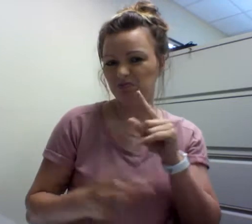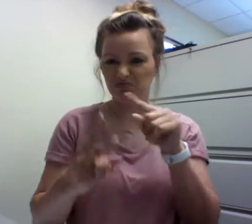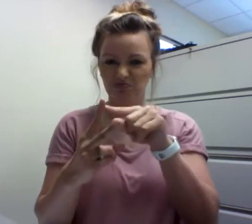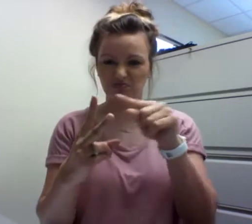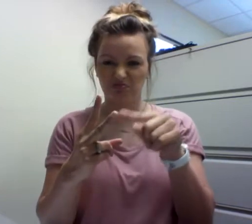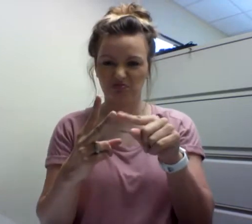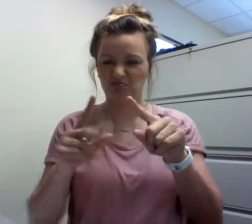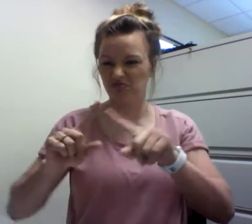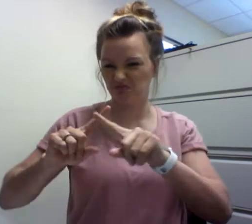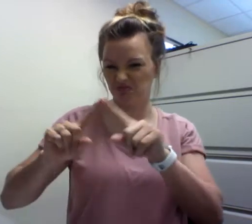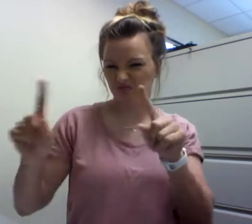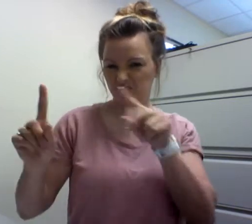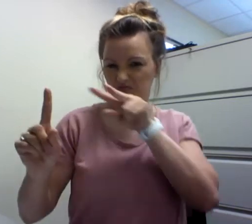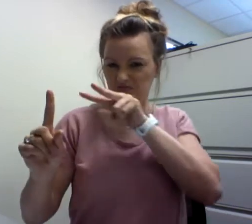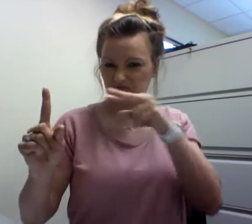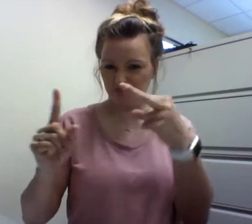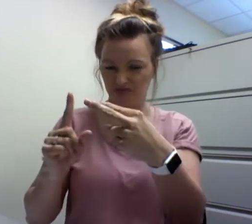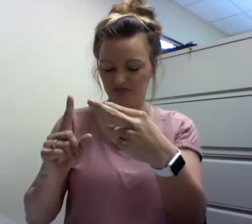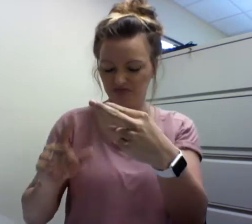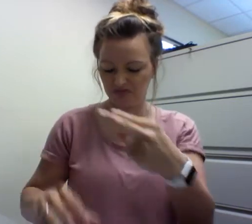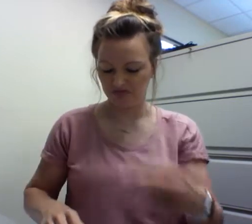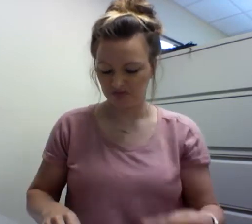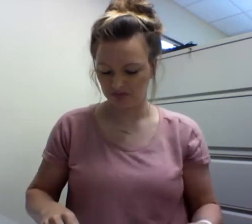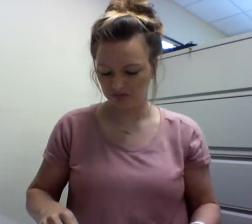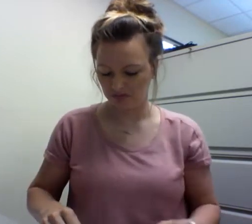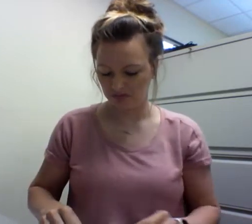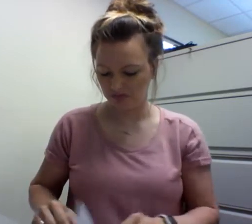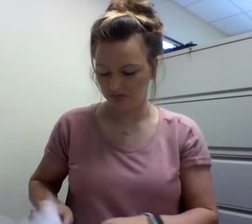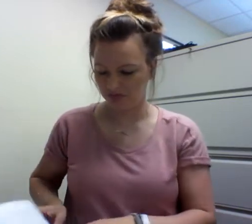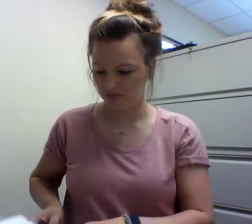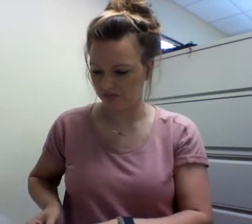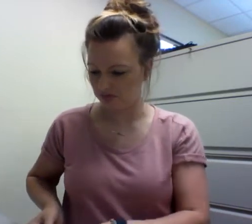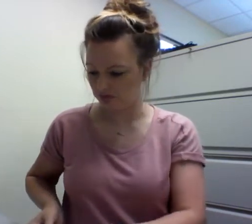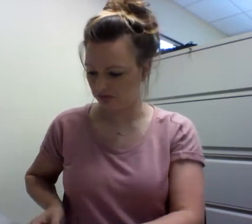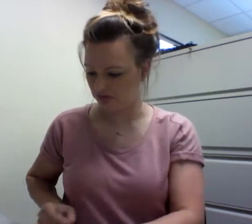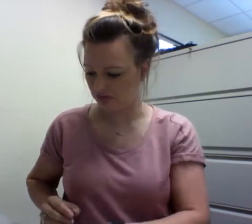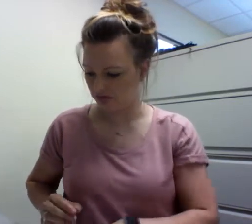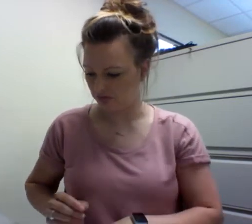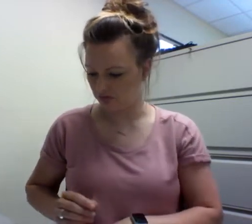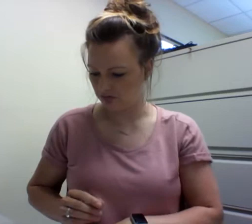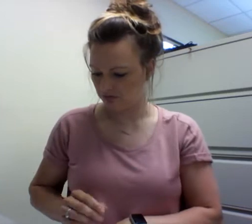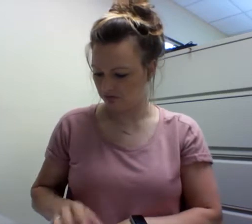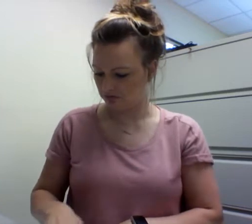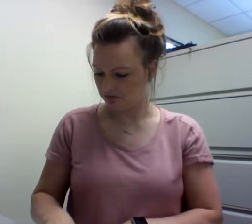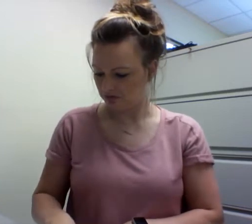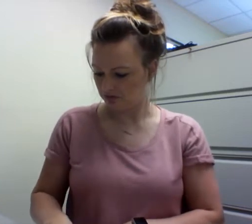These are very different perspectives.